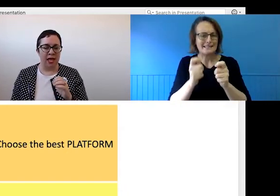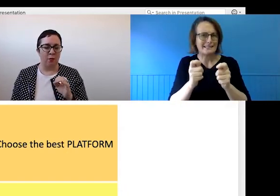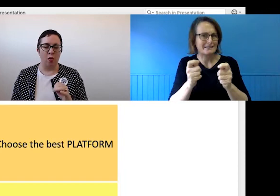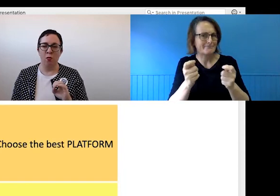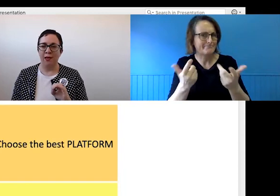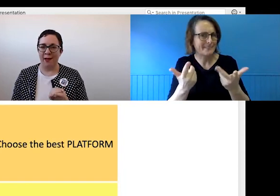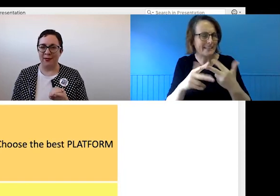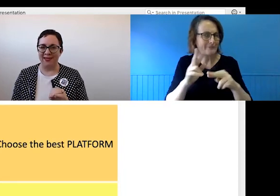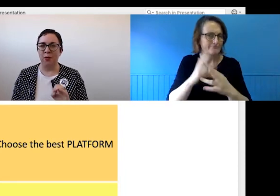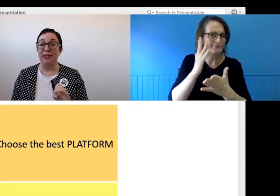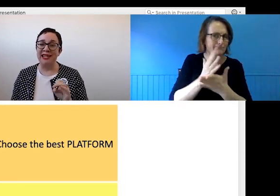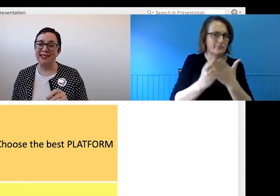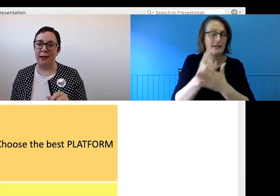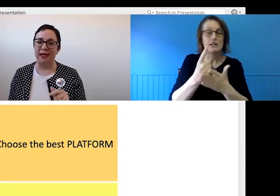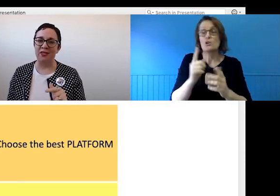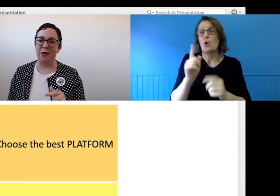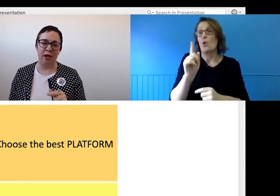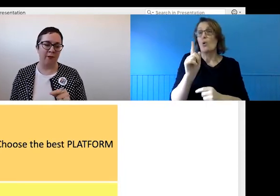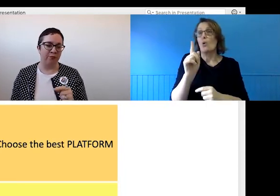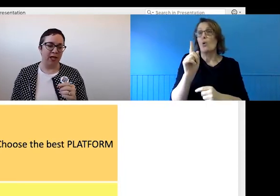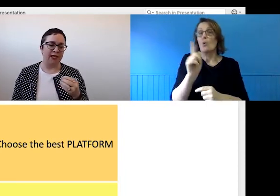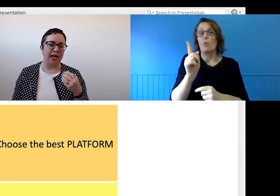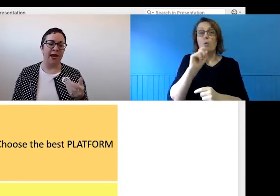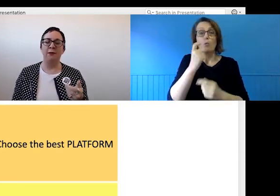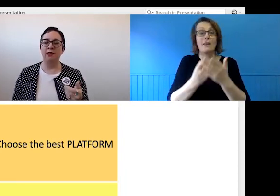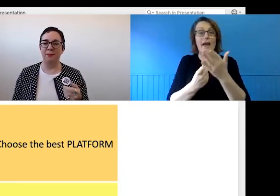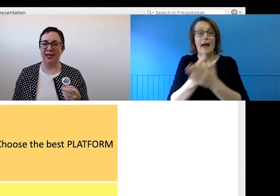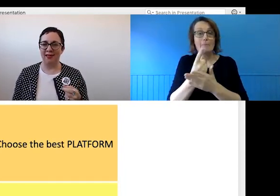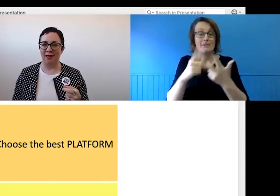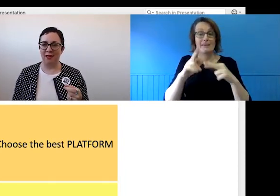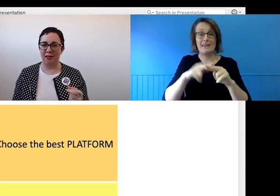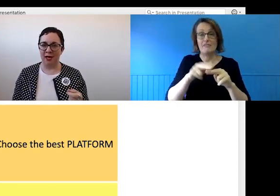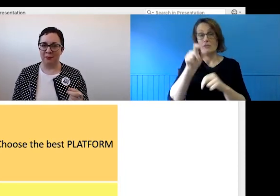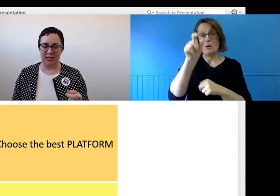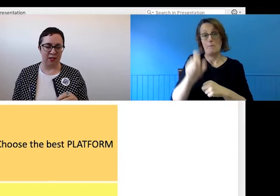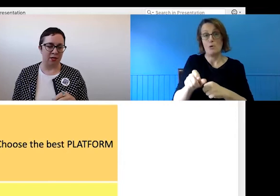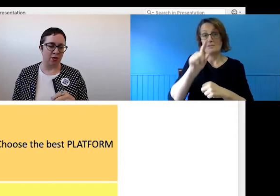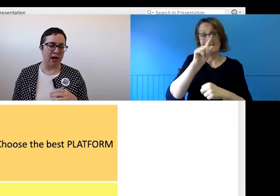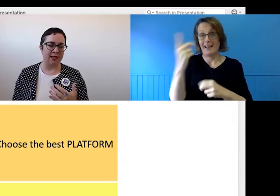around what will happen, what will need to happen, if someone is unable to make that meeting.